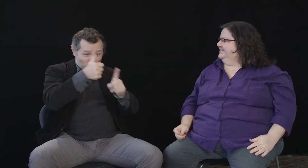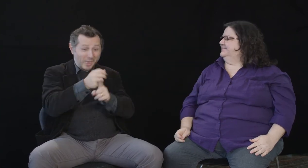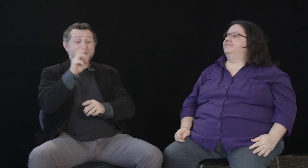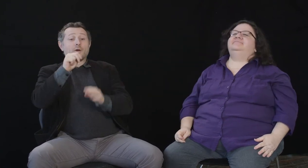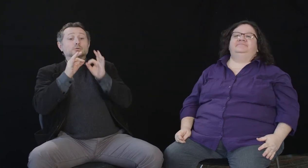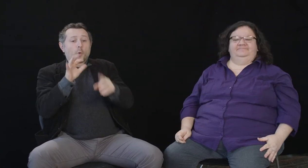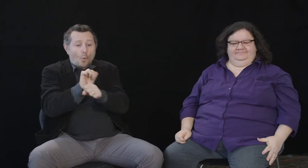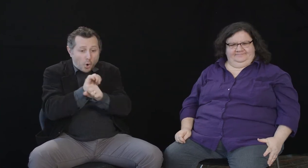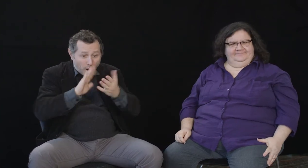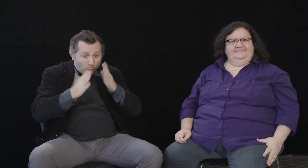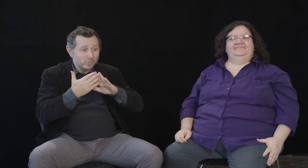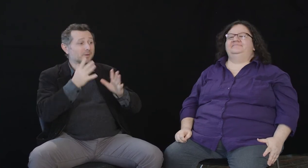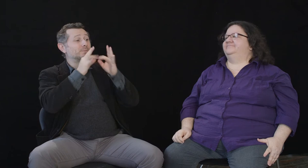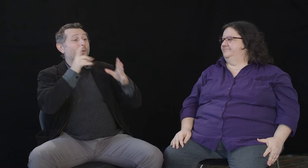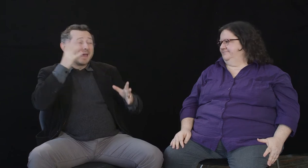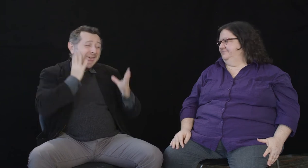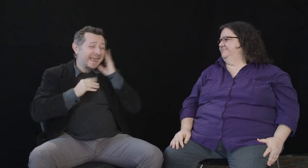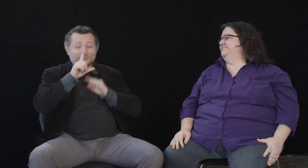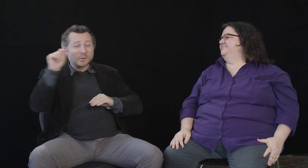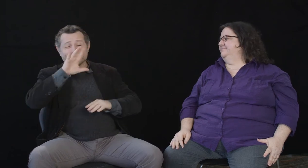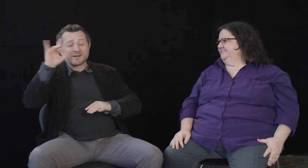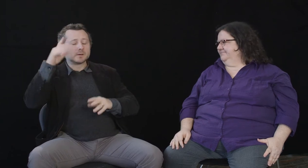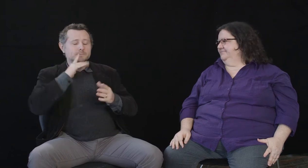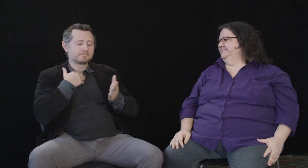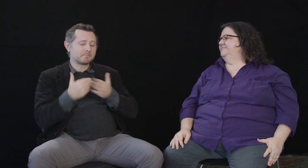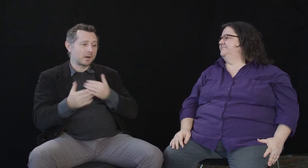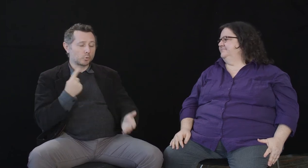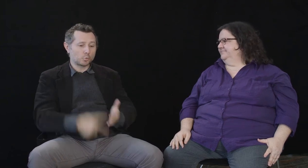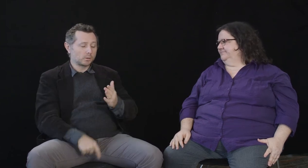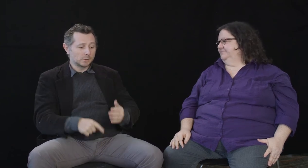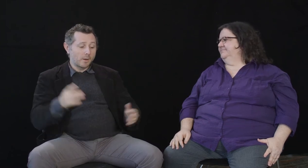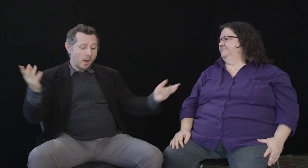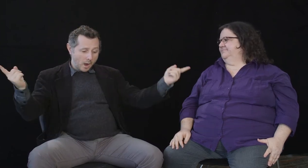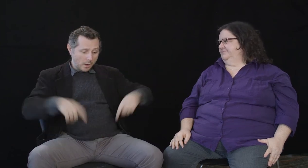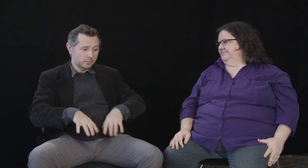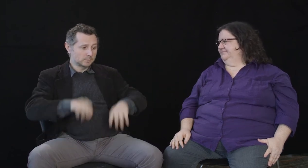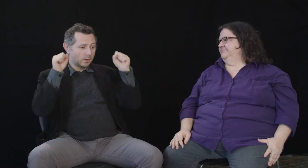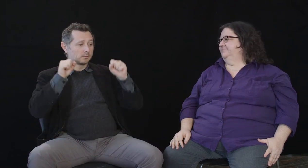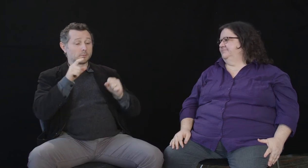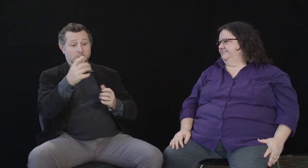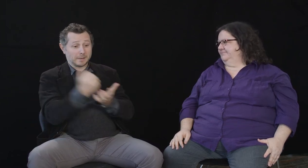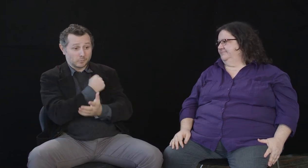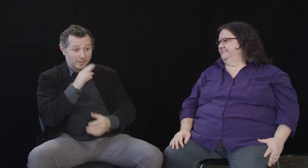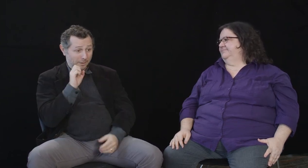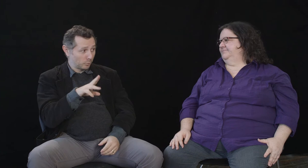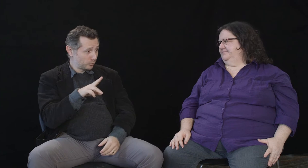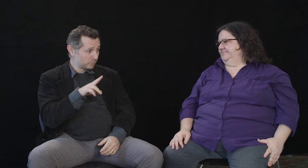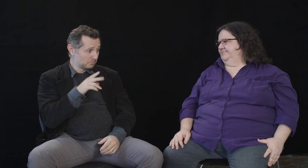professional community interpreters, even if you have 20 or 30 years of experience, no matter what, take this course! Grab some CEUs...